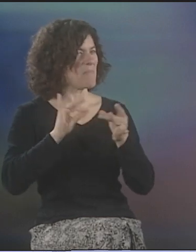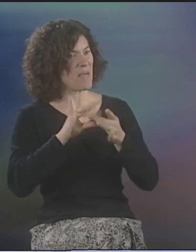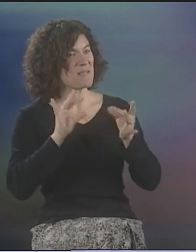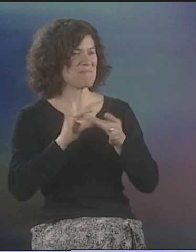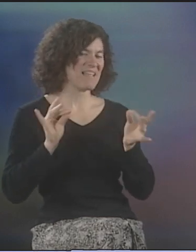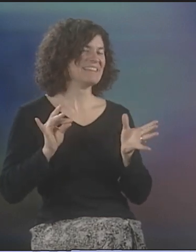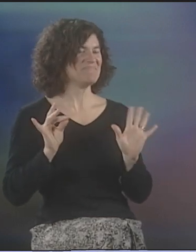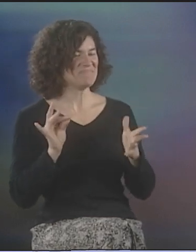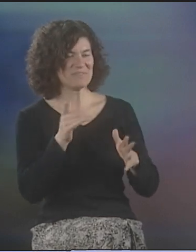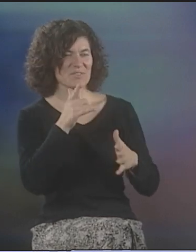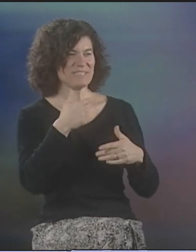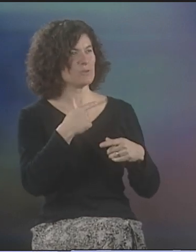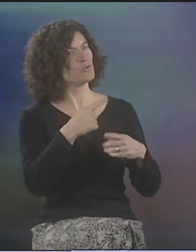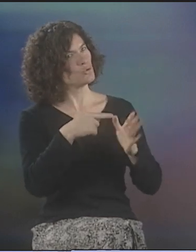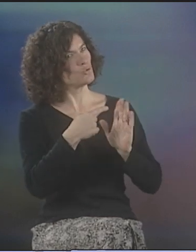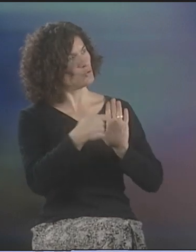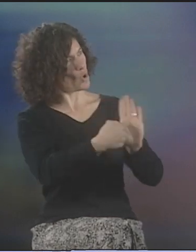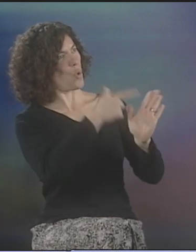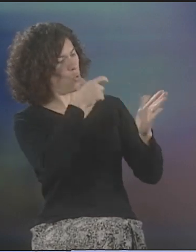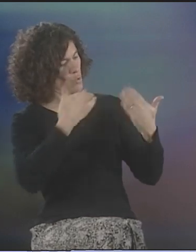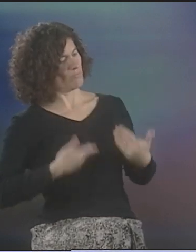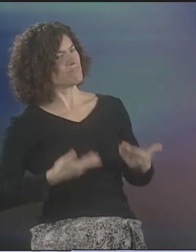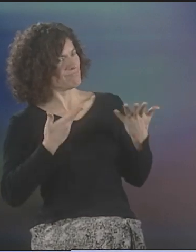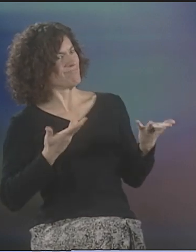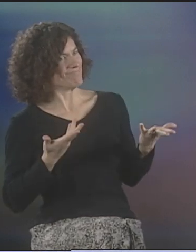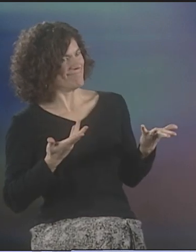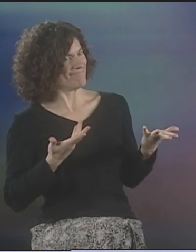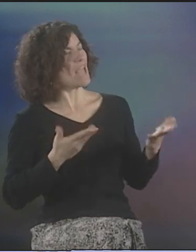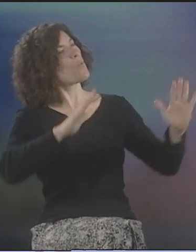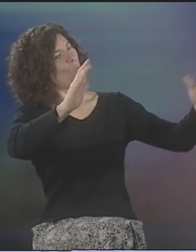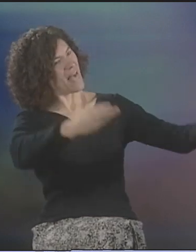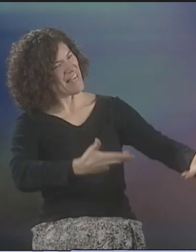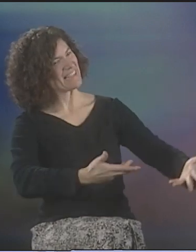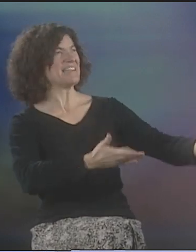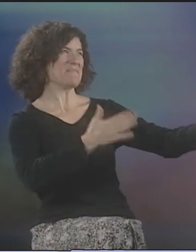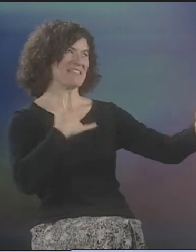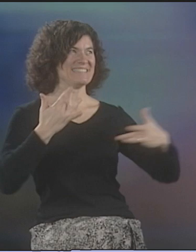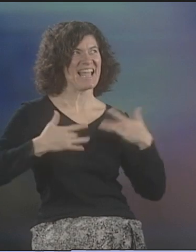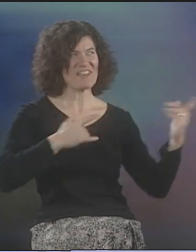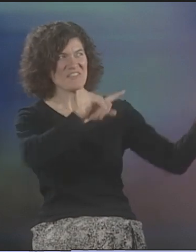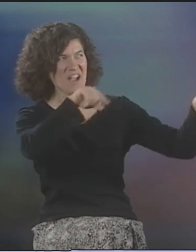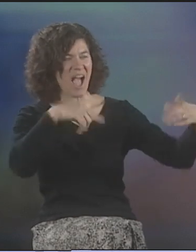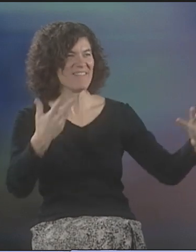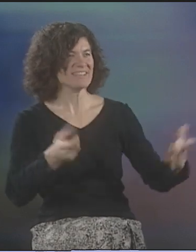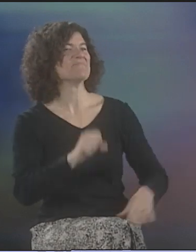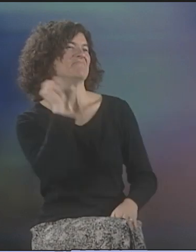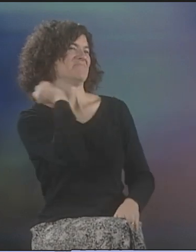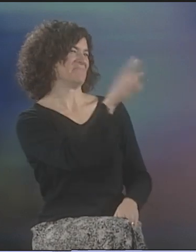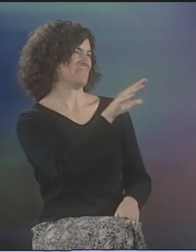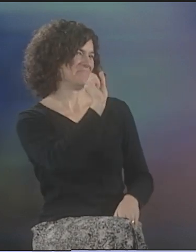I'LL BE INTERPRETING FOR YOU AT THE DEAF POETRY CONFERENCE. BLAH, BLAH, BLAH. WE JUST WANTED THEM TO GET A VISUAL ON WHO WE WERE